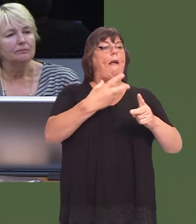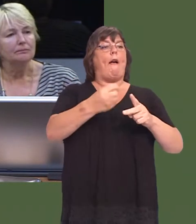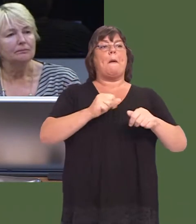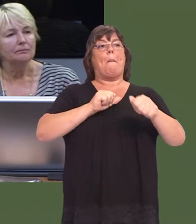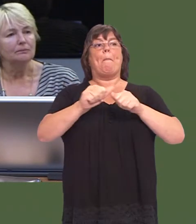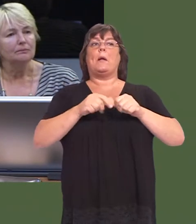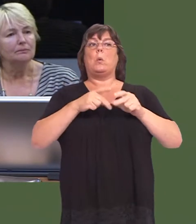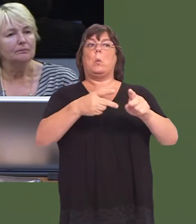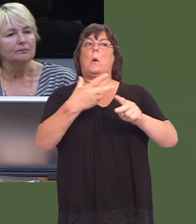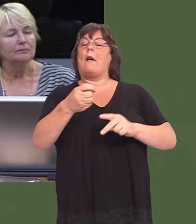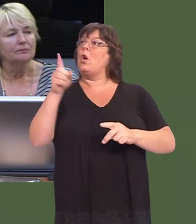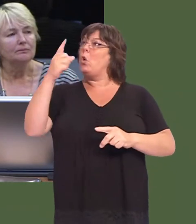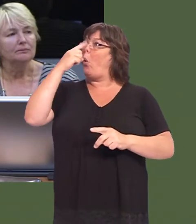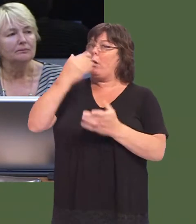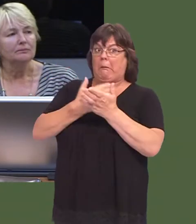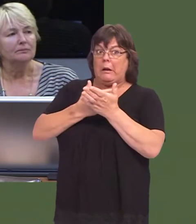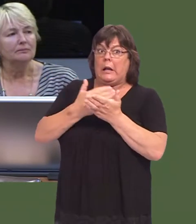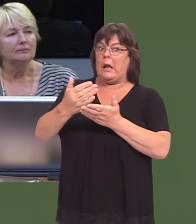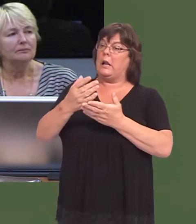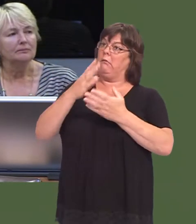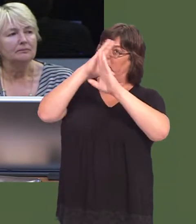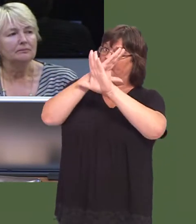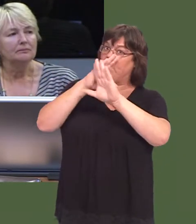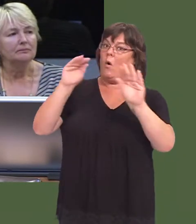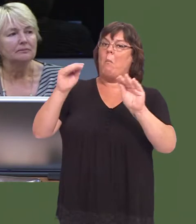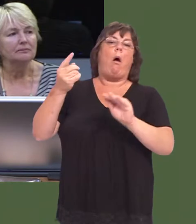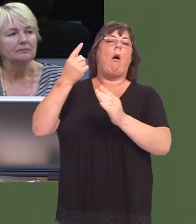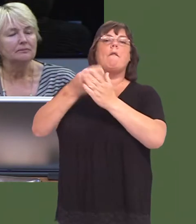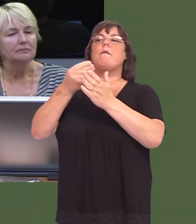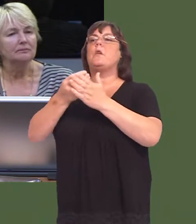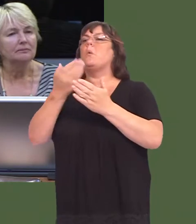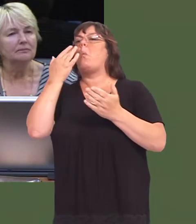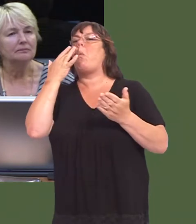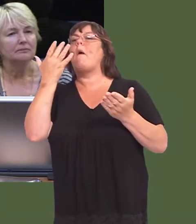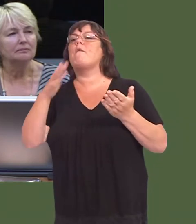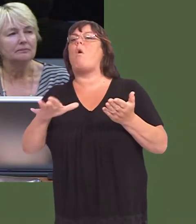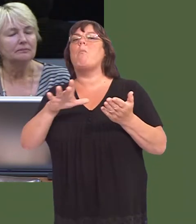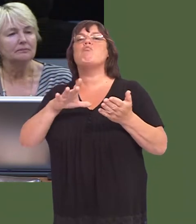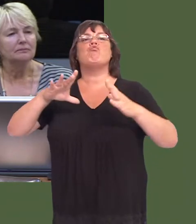have made a clear commitment today to look at where that funding could come from in the next budget.